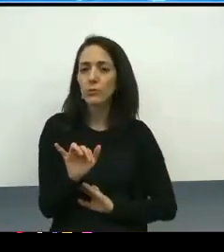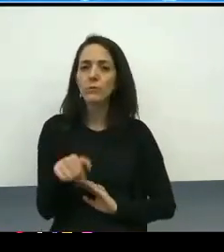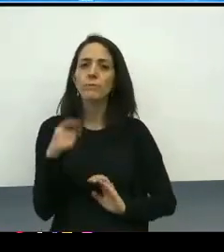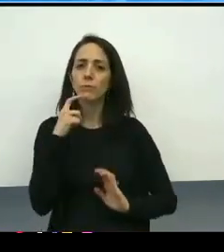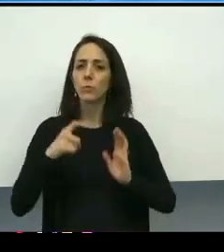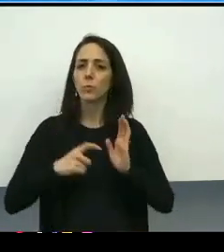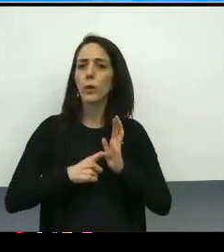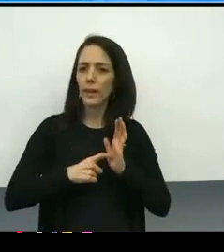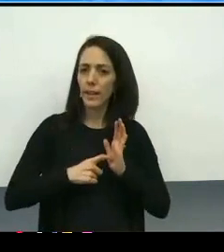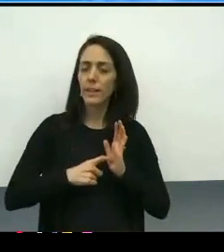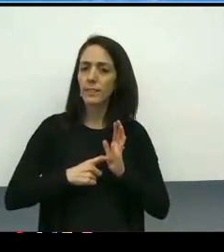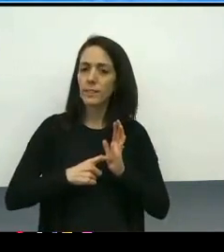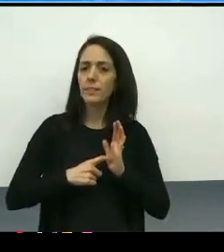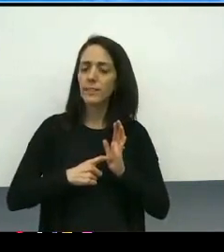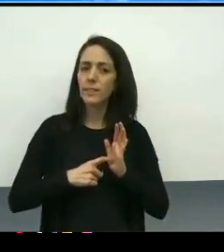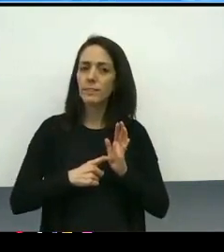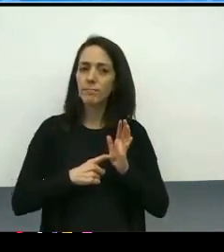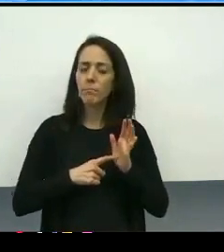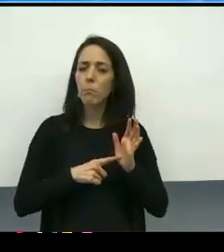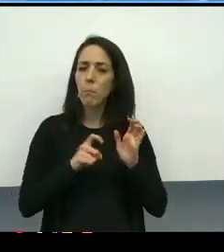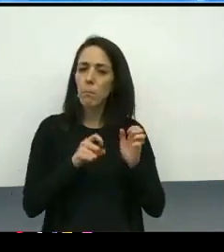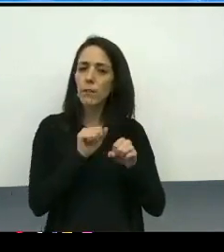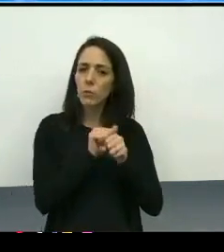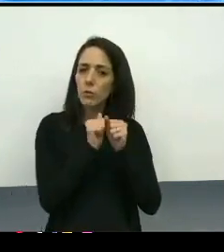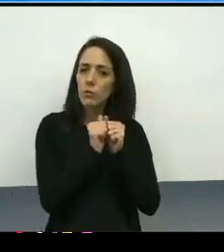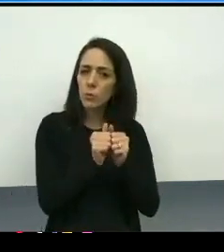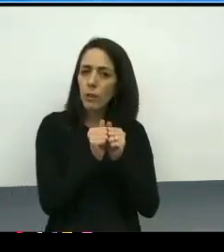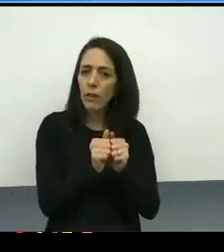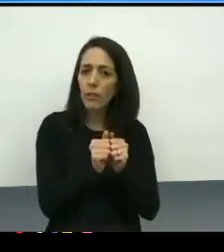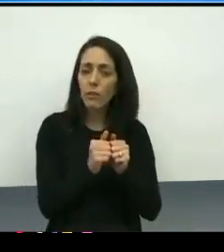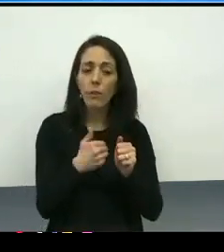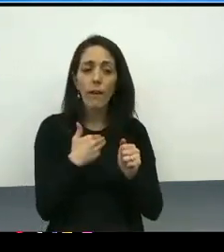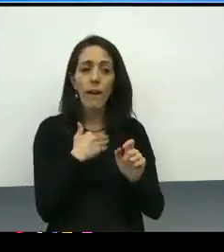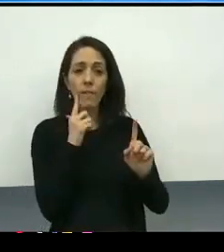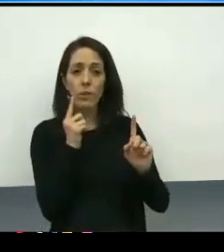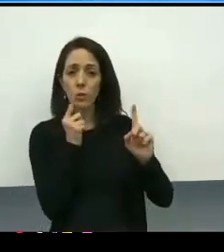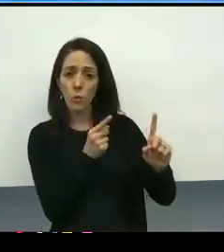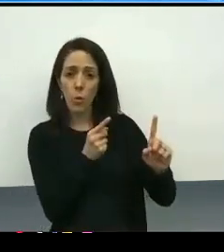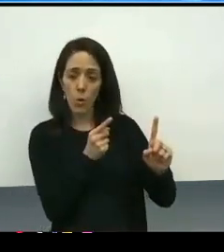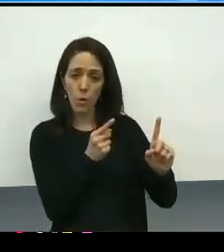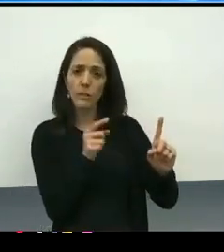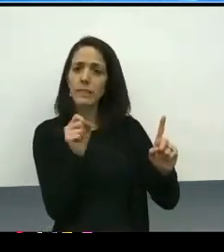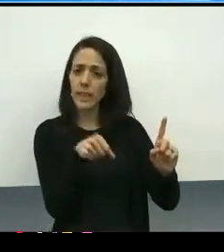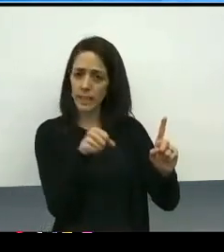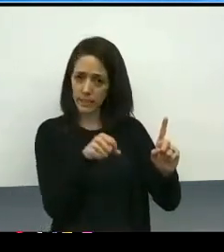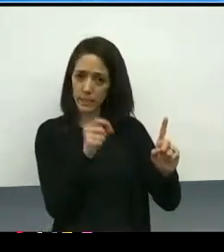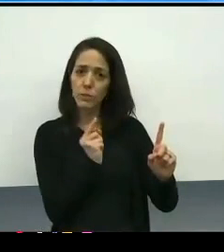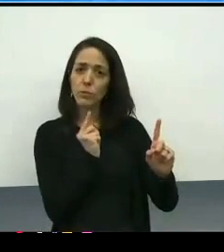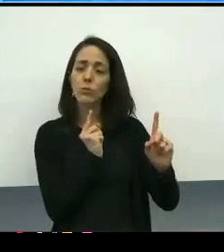that there's a framework that's proposed, and then there's open as information changes,